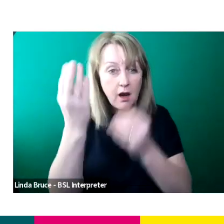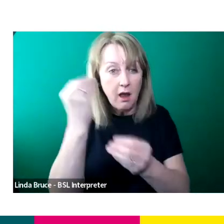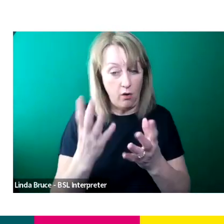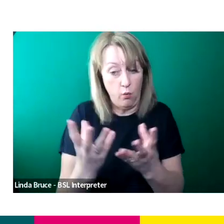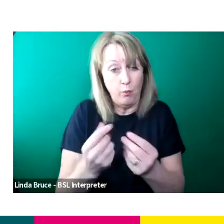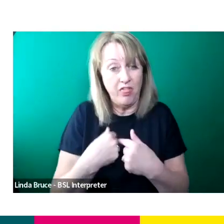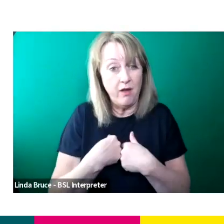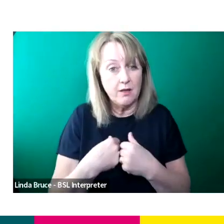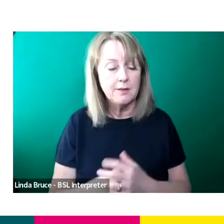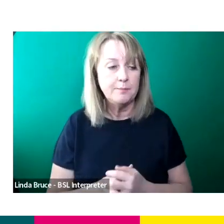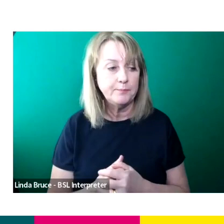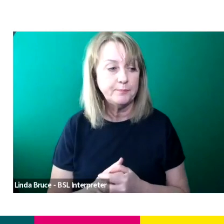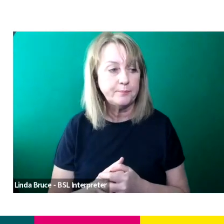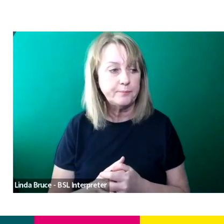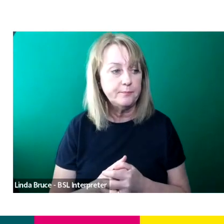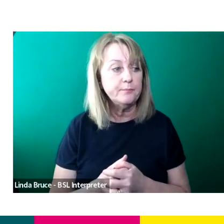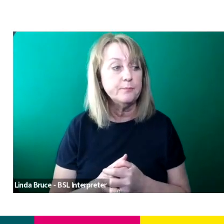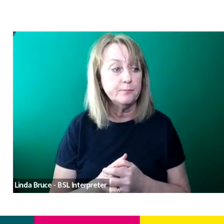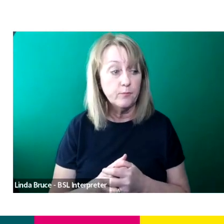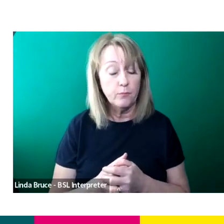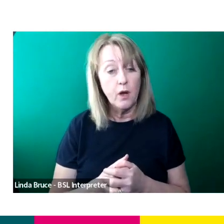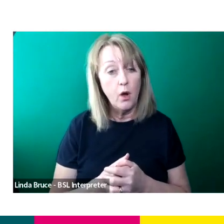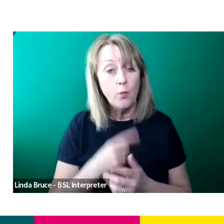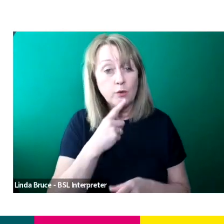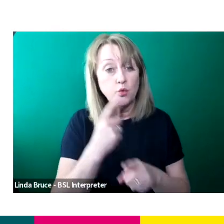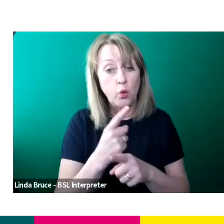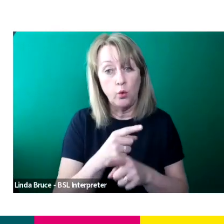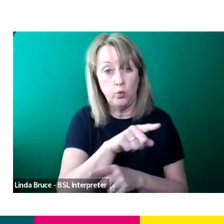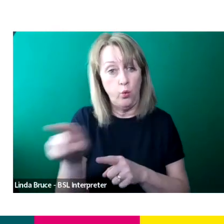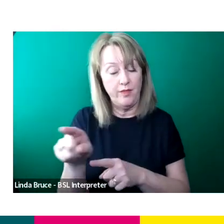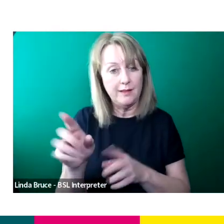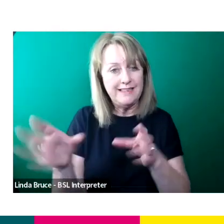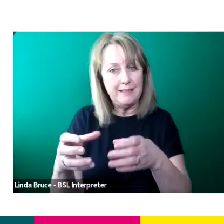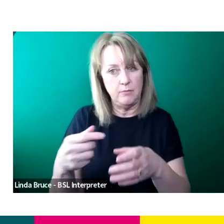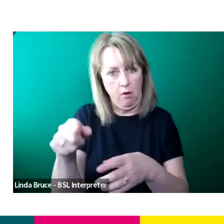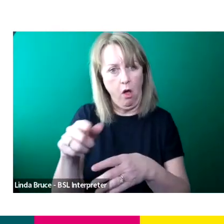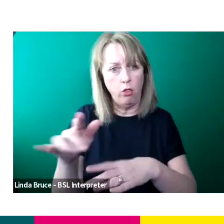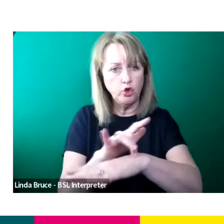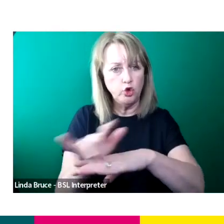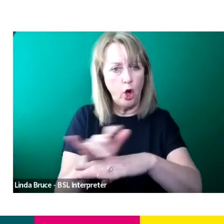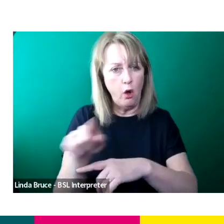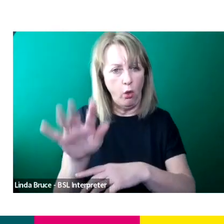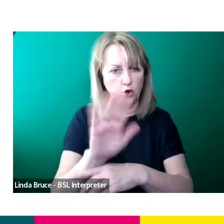And we also reach out to our teams on the shows and get week one week to two week placements